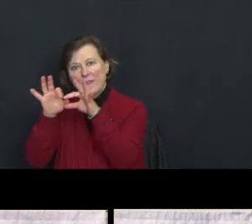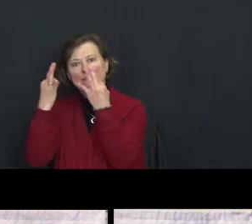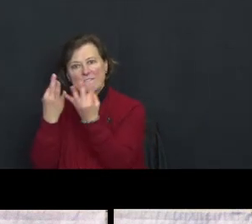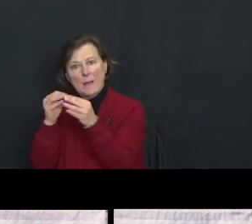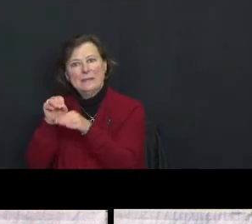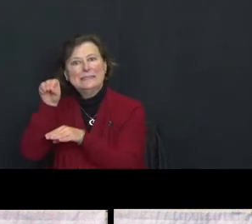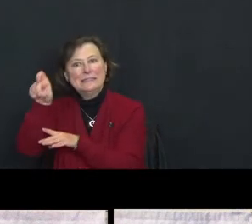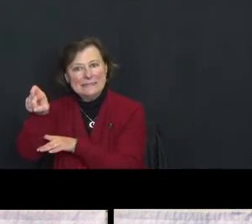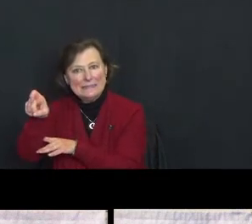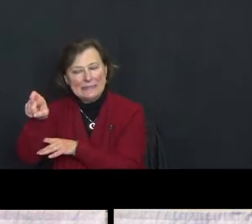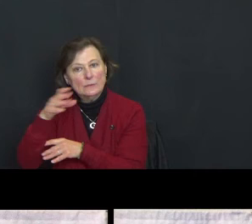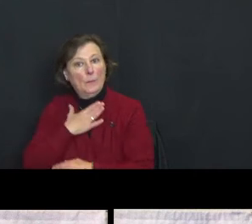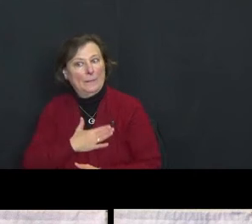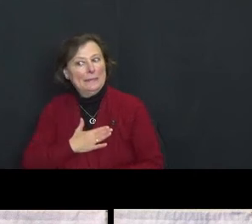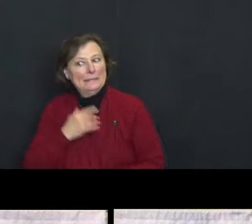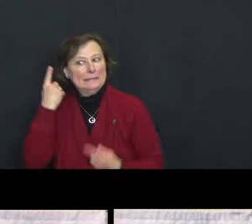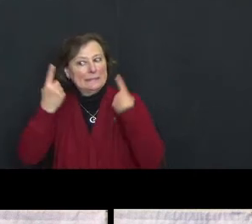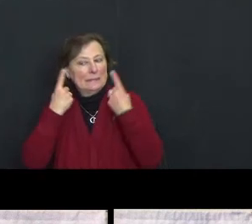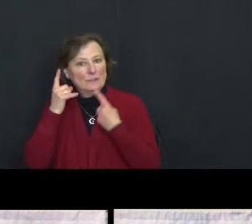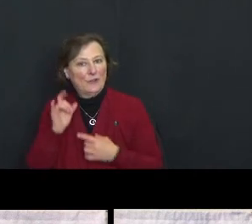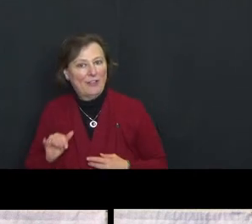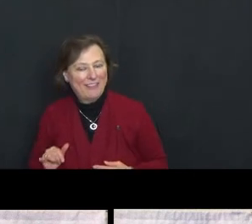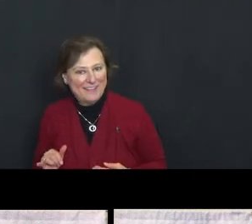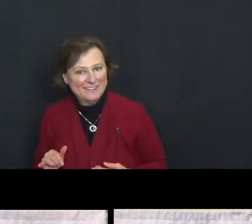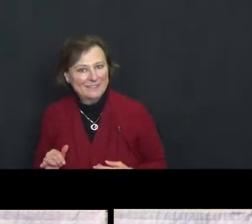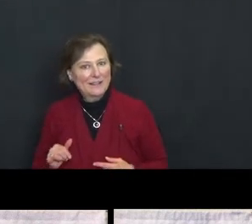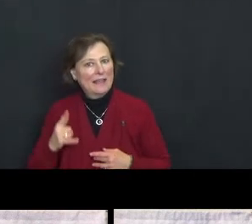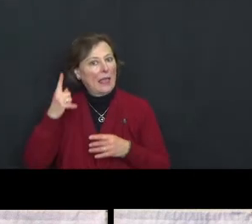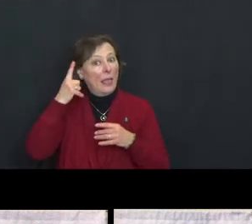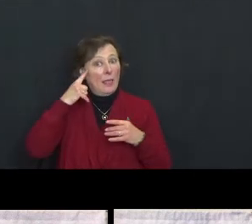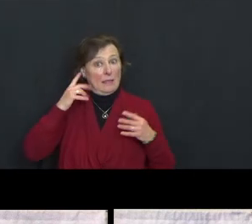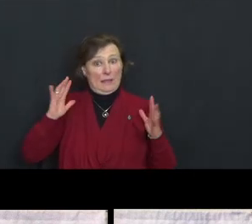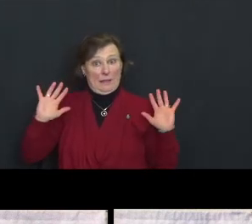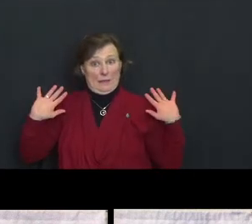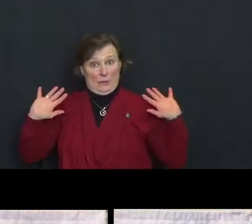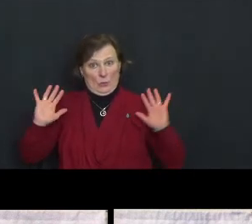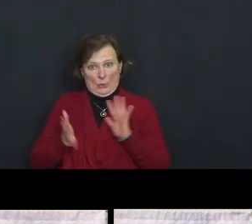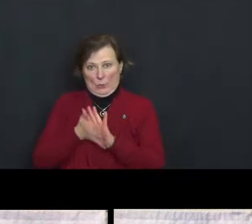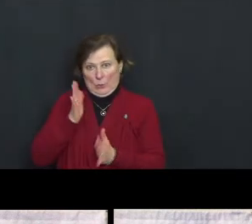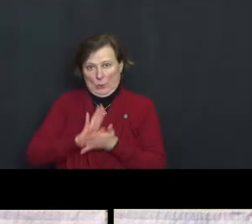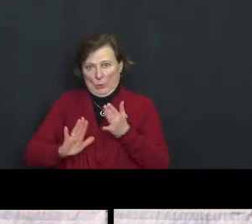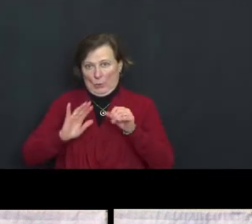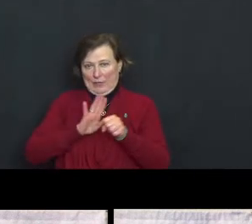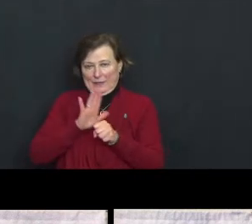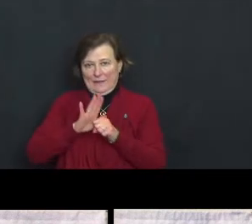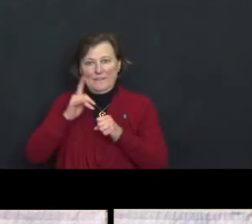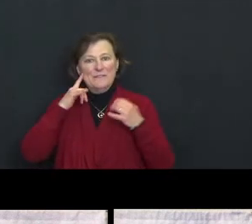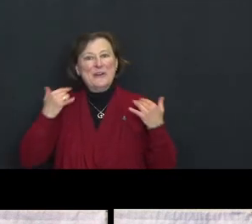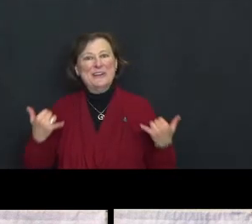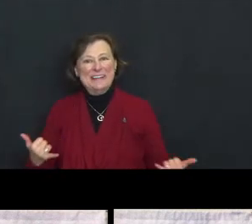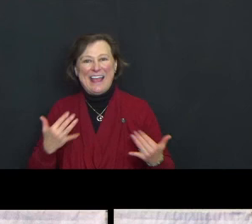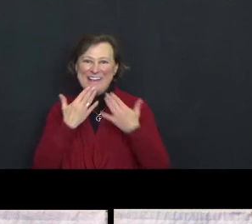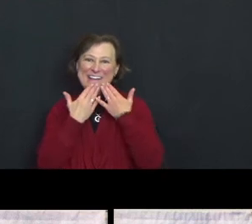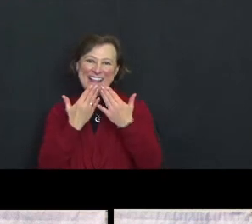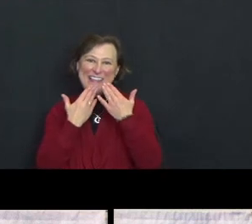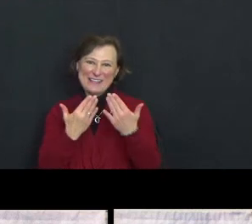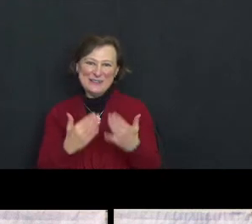So please consider that. I think that's probably enough for now with the announcements. Thank you.